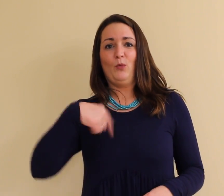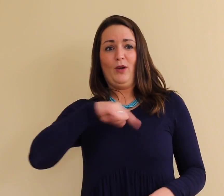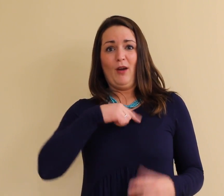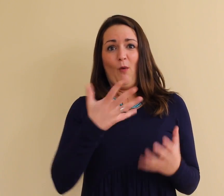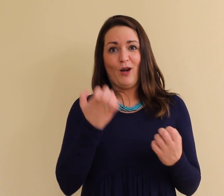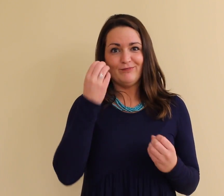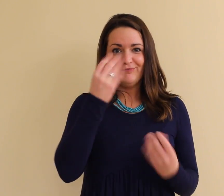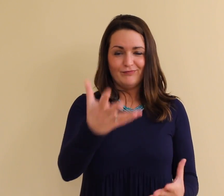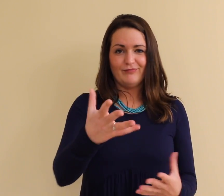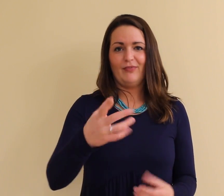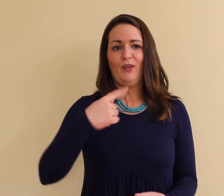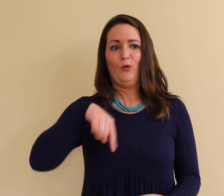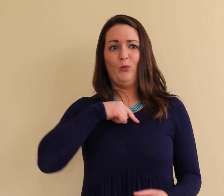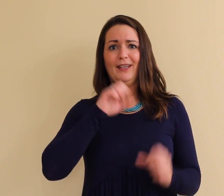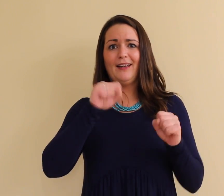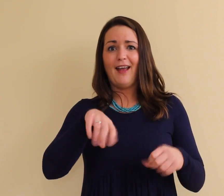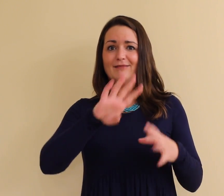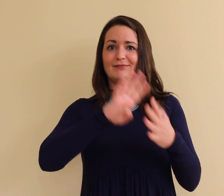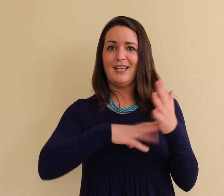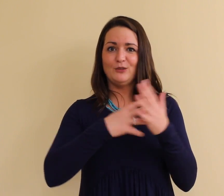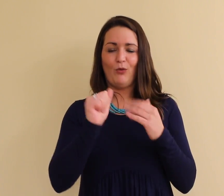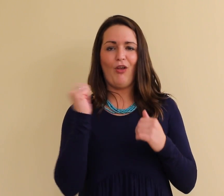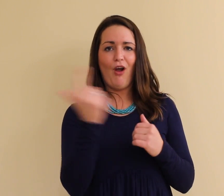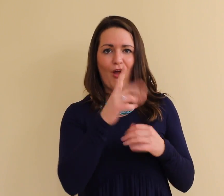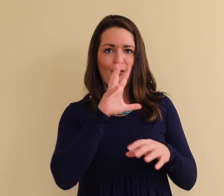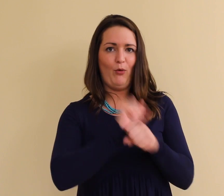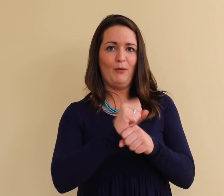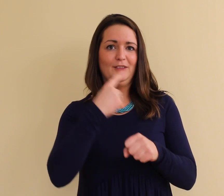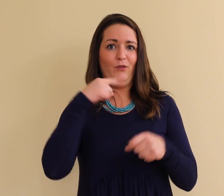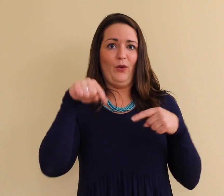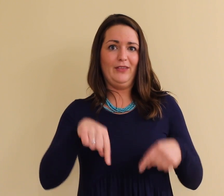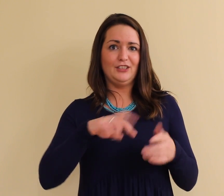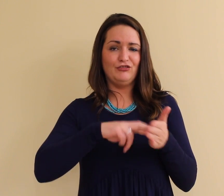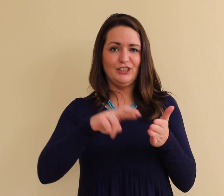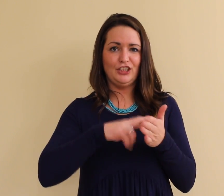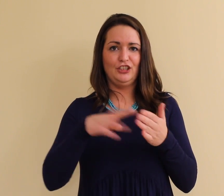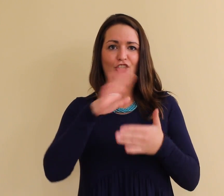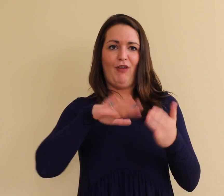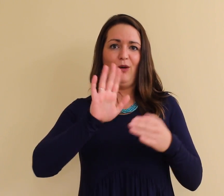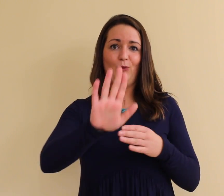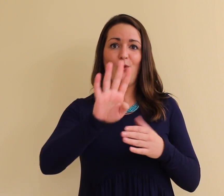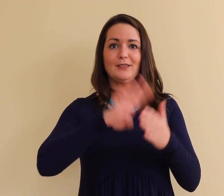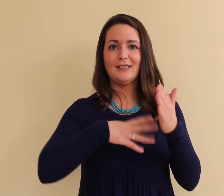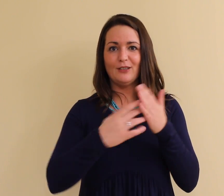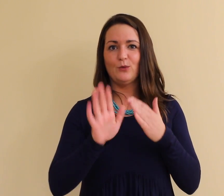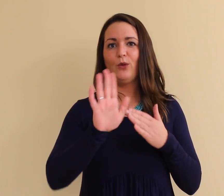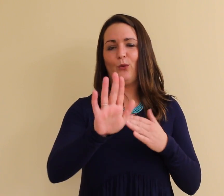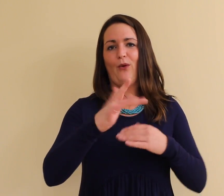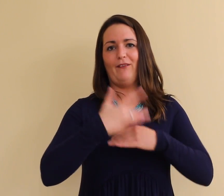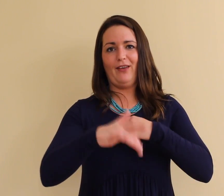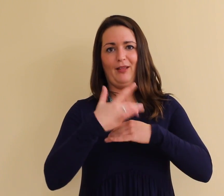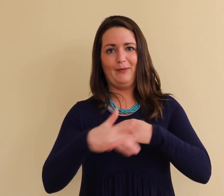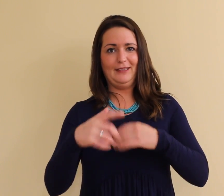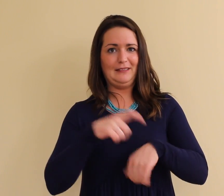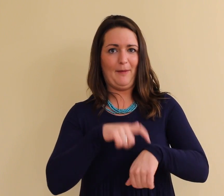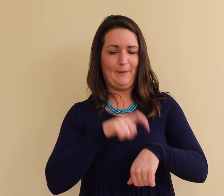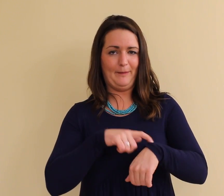We want to inform you that we can schedule appointments for this research study around your schedule and availability.